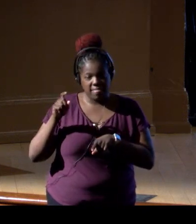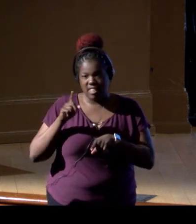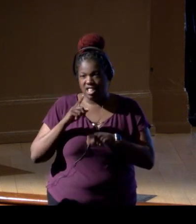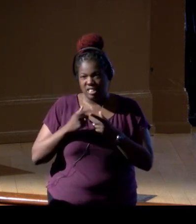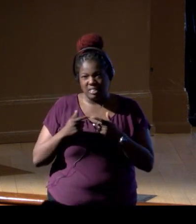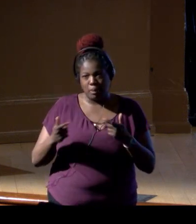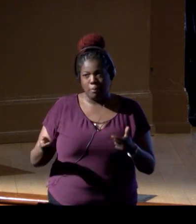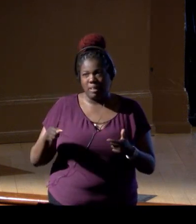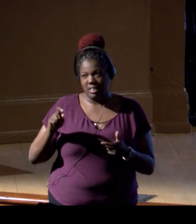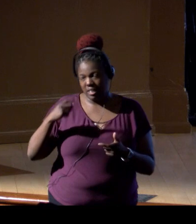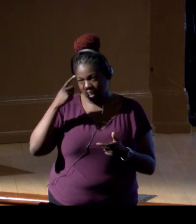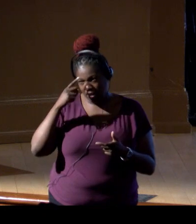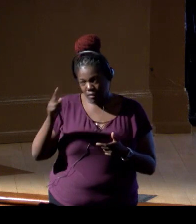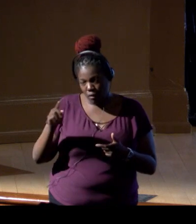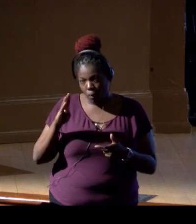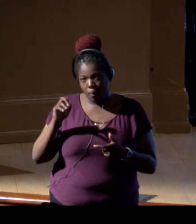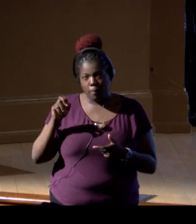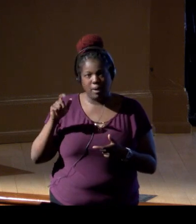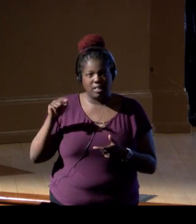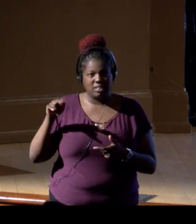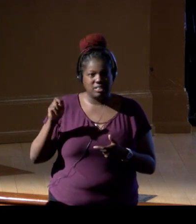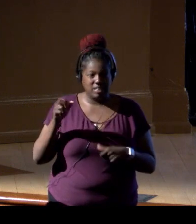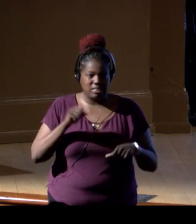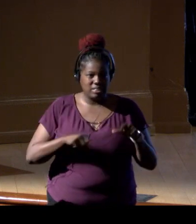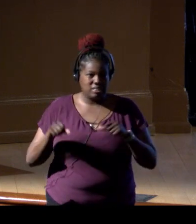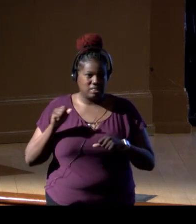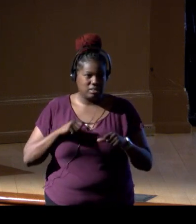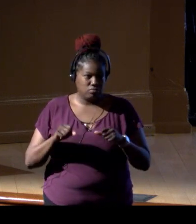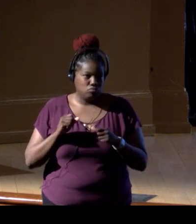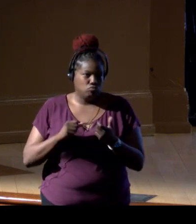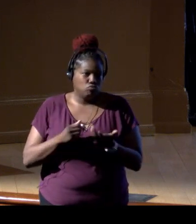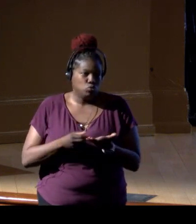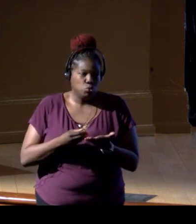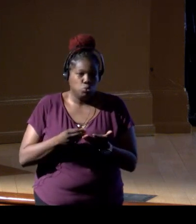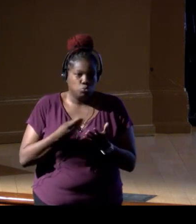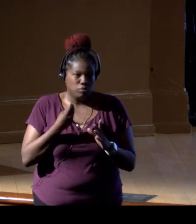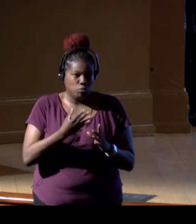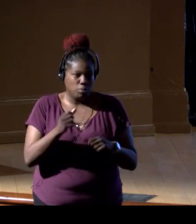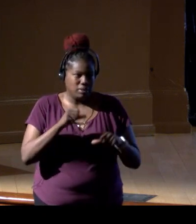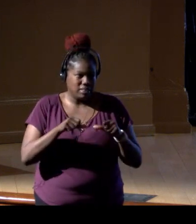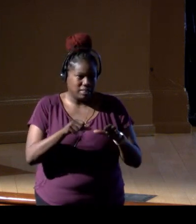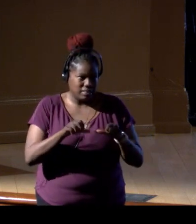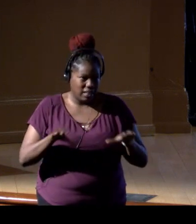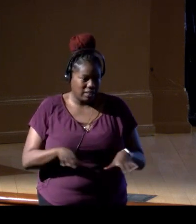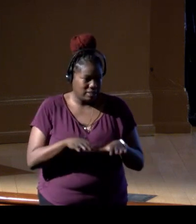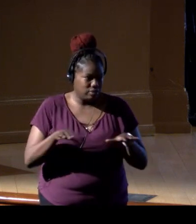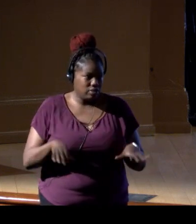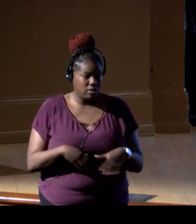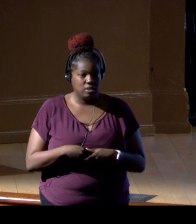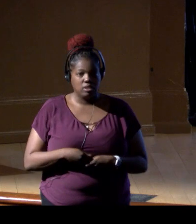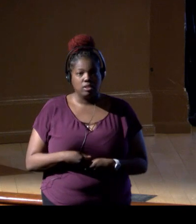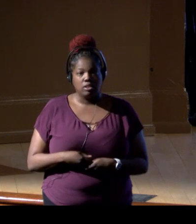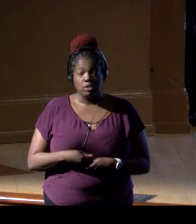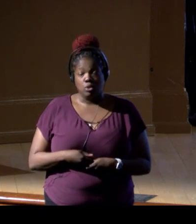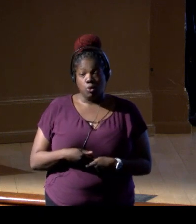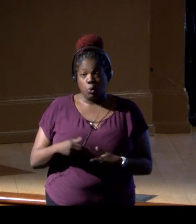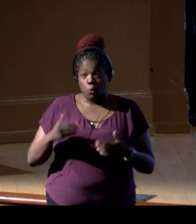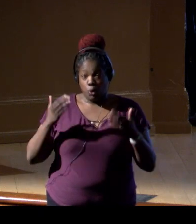for baseline science to inform those decisions and those activities. BOEM hopes to be doing some work